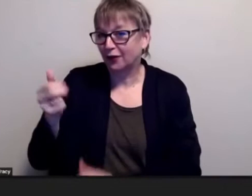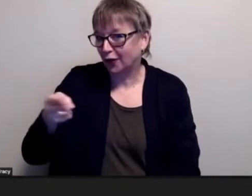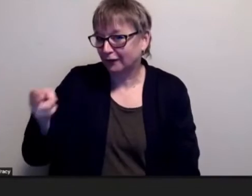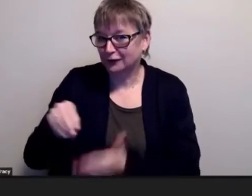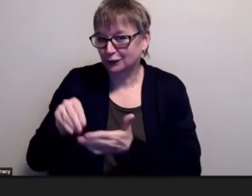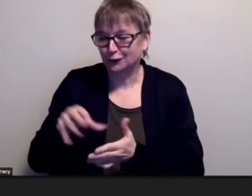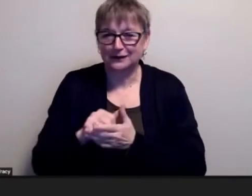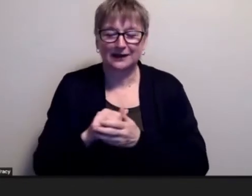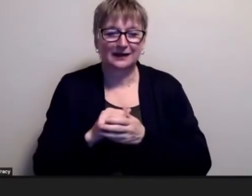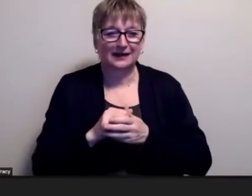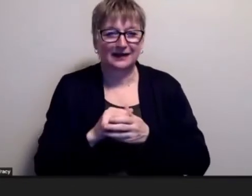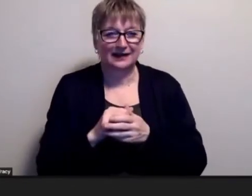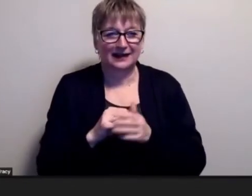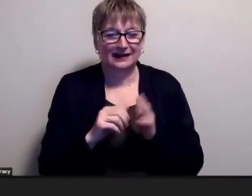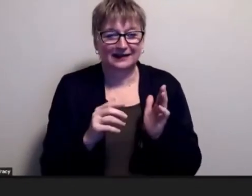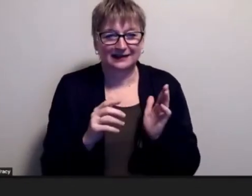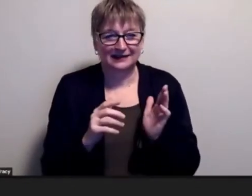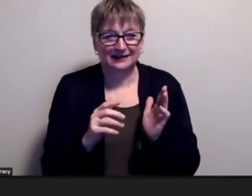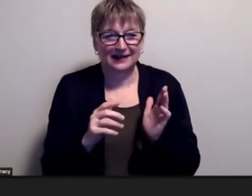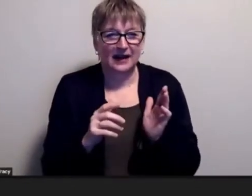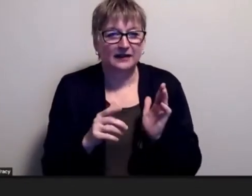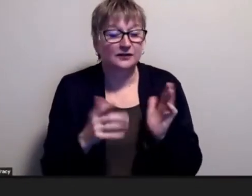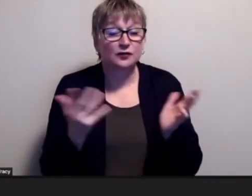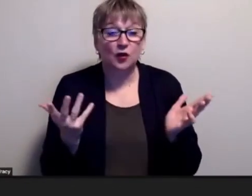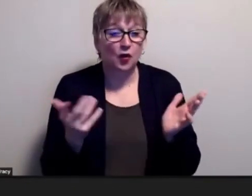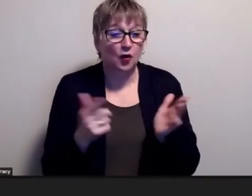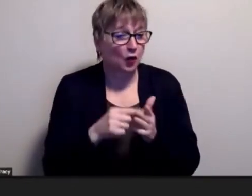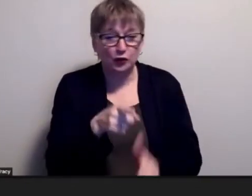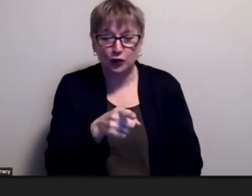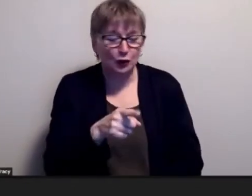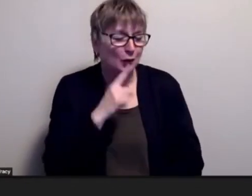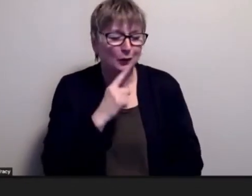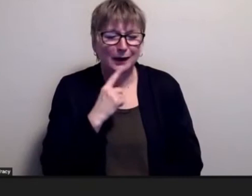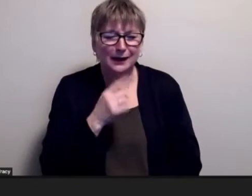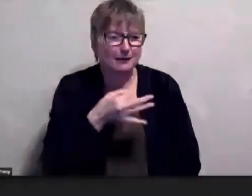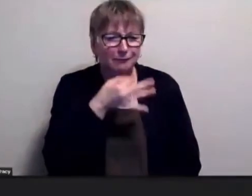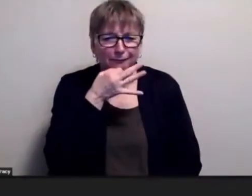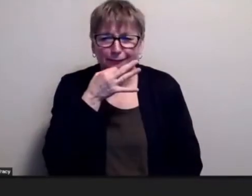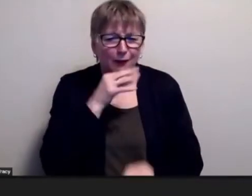have difficulty understanding you so you were really good at working with the interpreter you